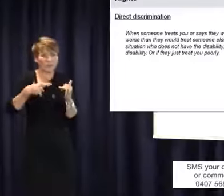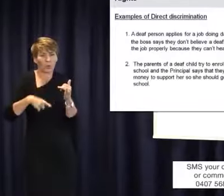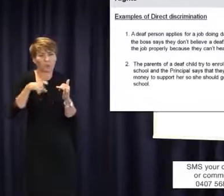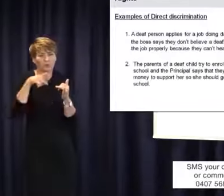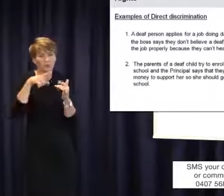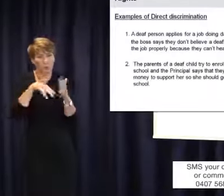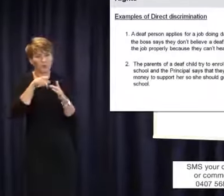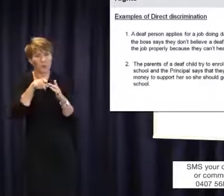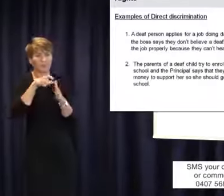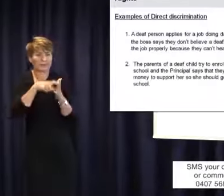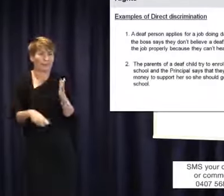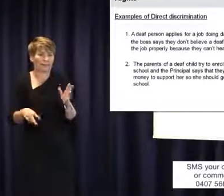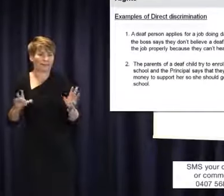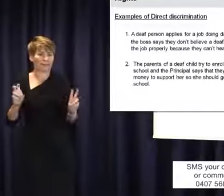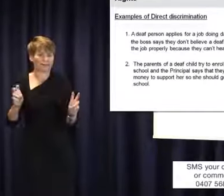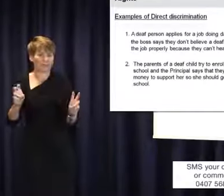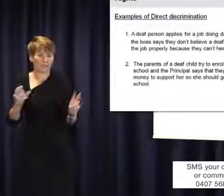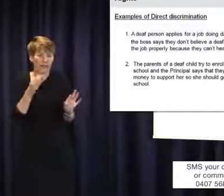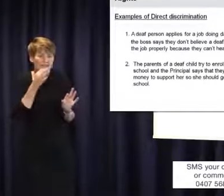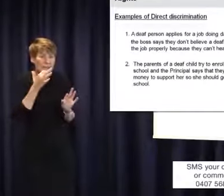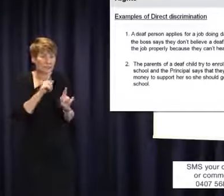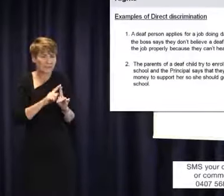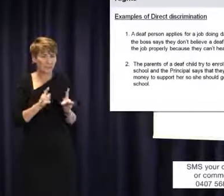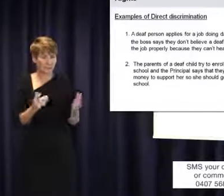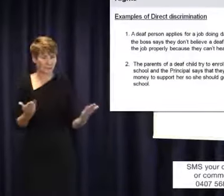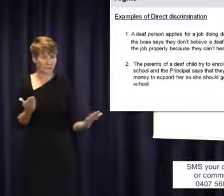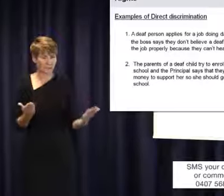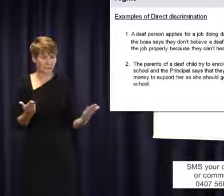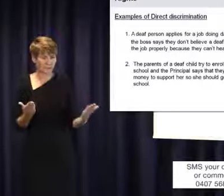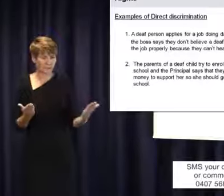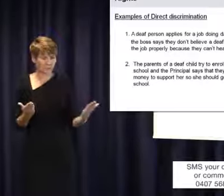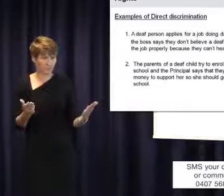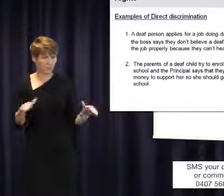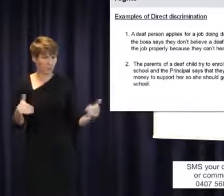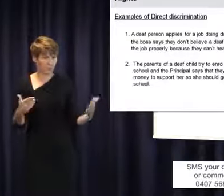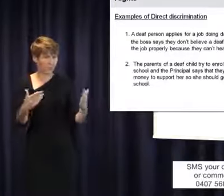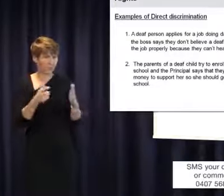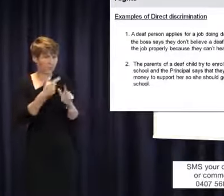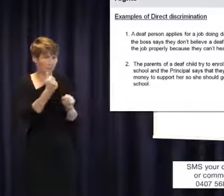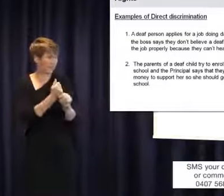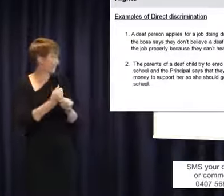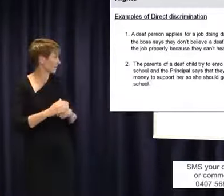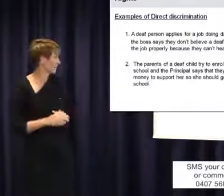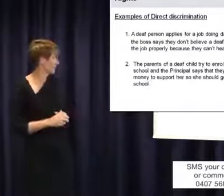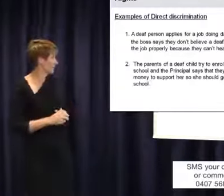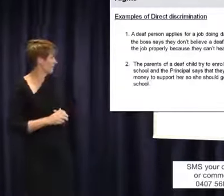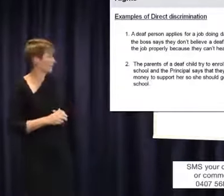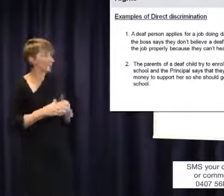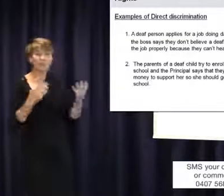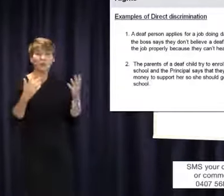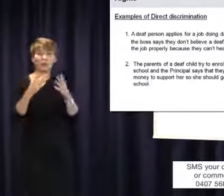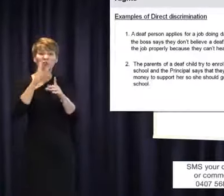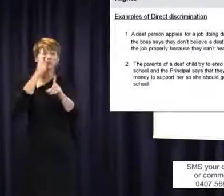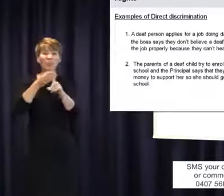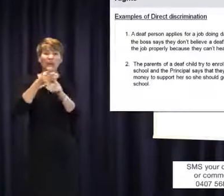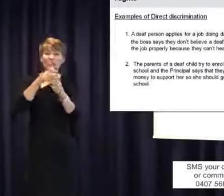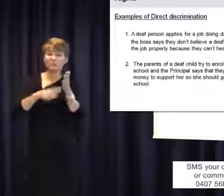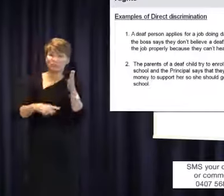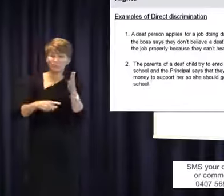Here's just an example to illustrate direct discrimination. A deaf person applies for